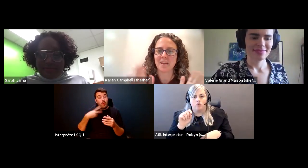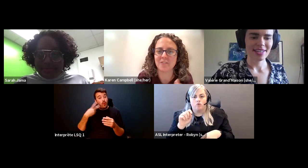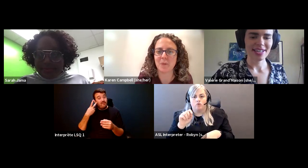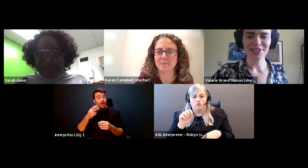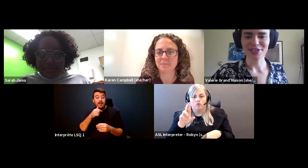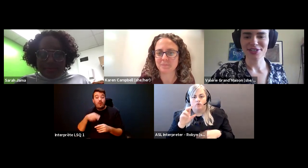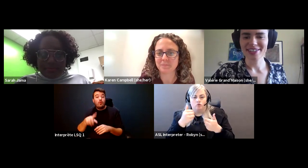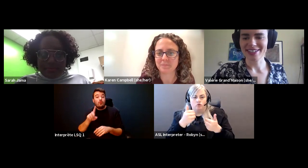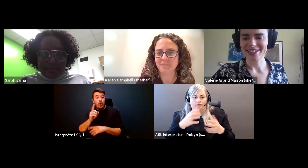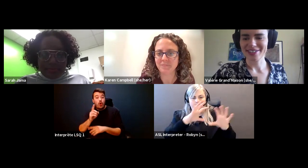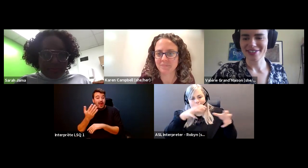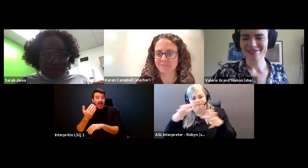Valérie Grand’Maison (she/elle): bye everybody, thank you, thank you.